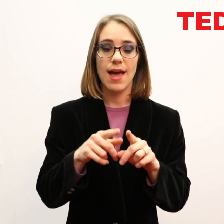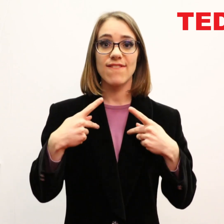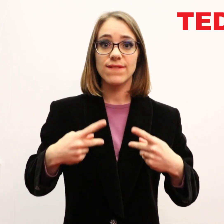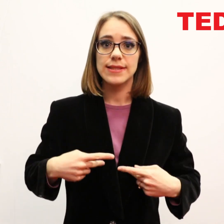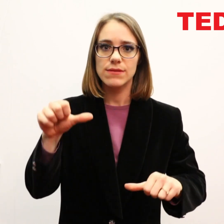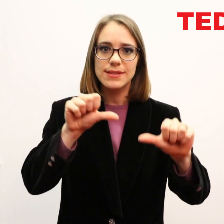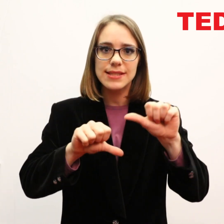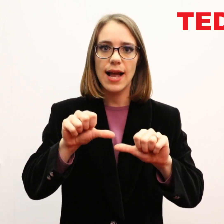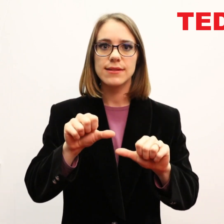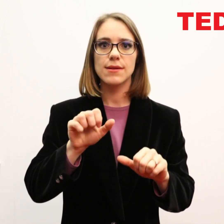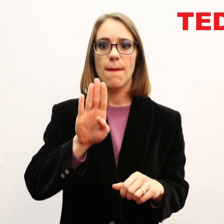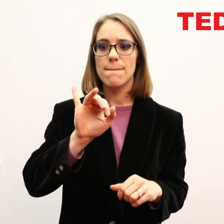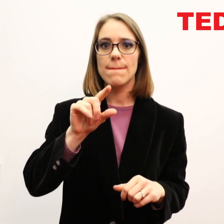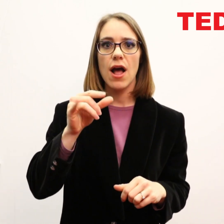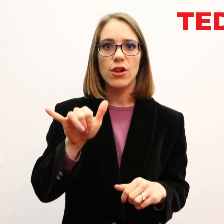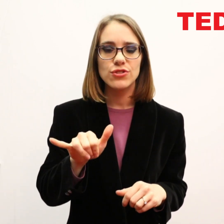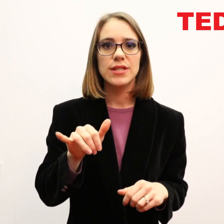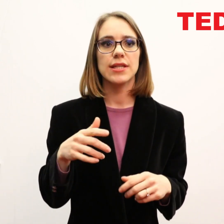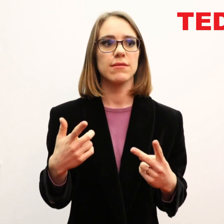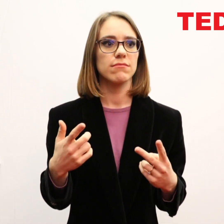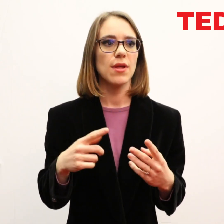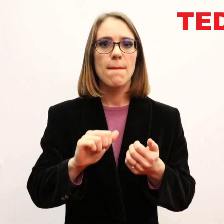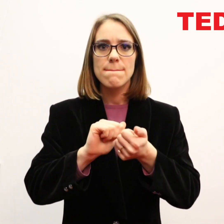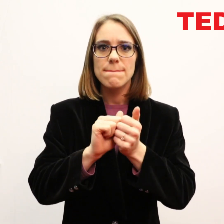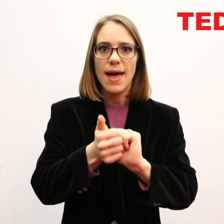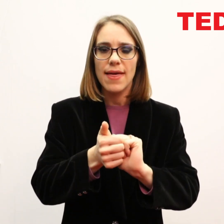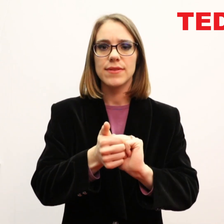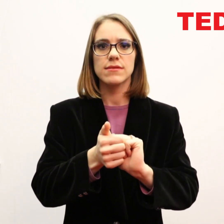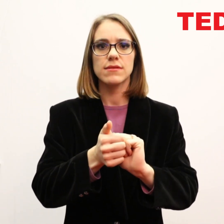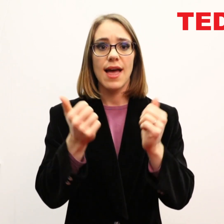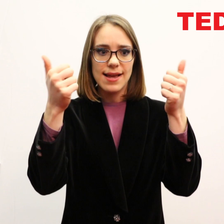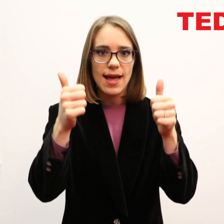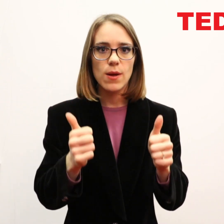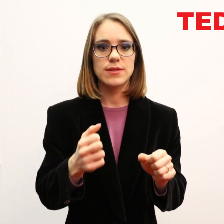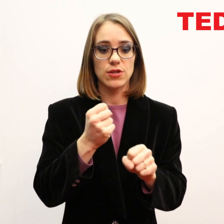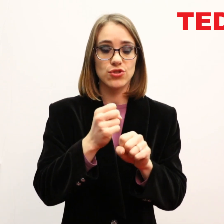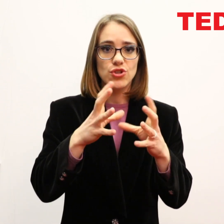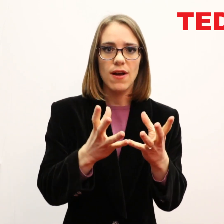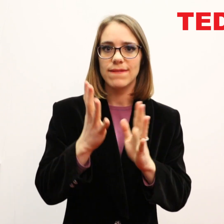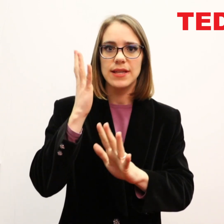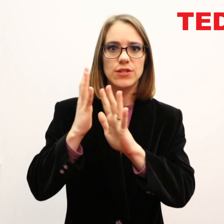physical sciences, biology, mathematics, accounting, geography, and history,